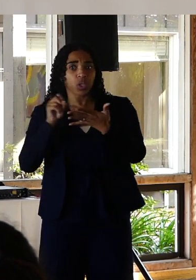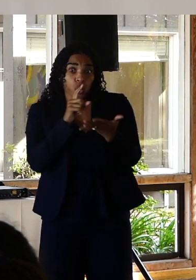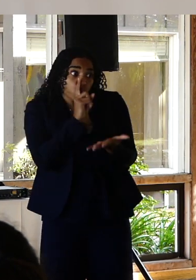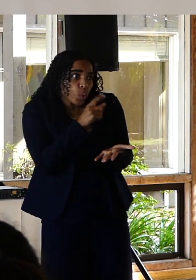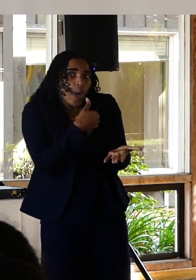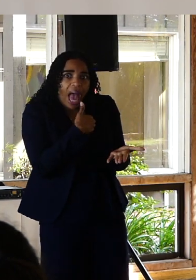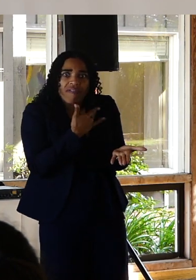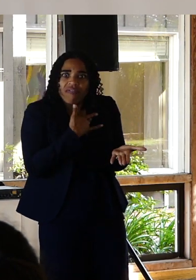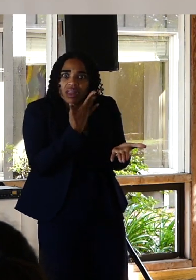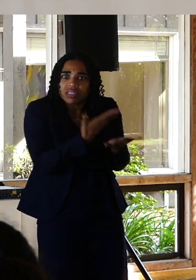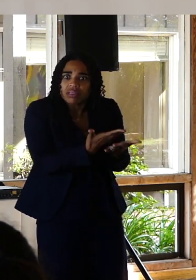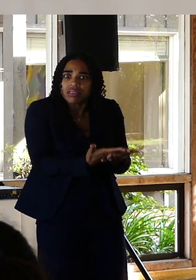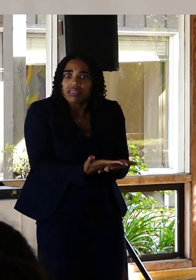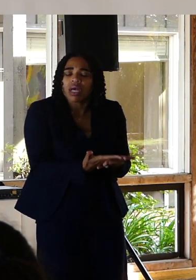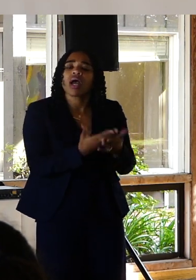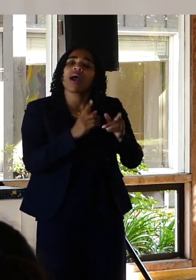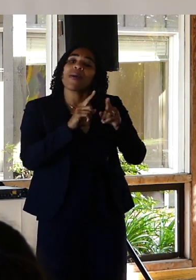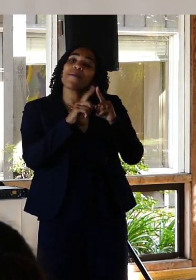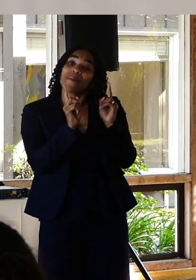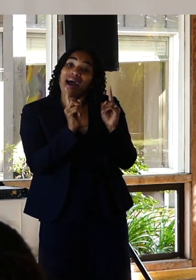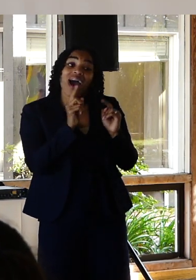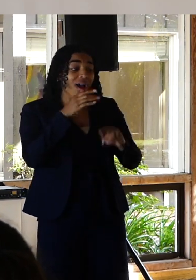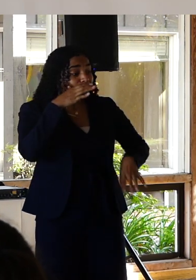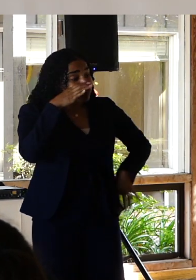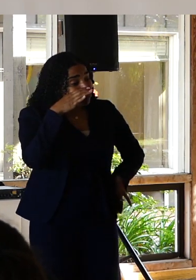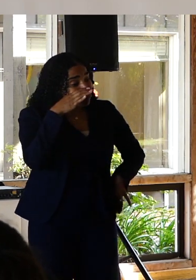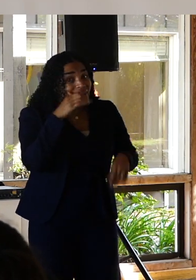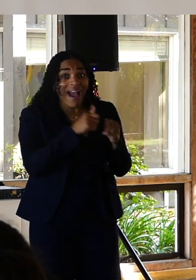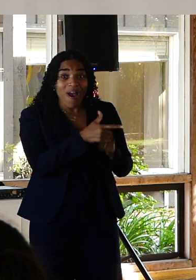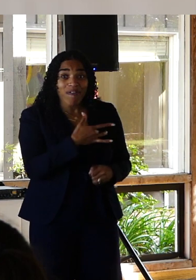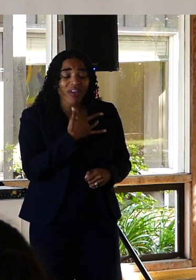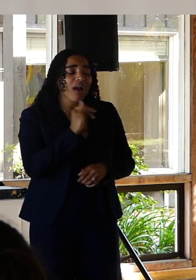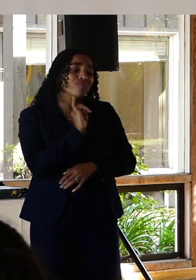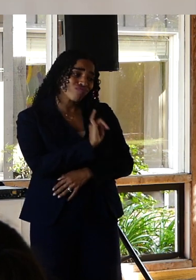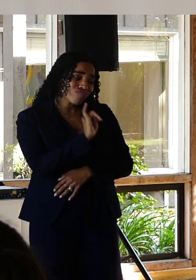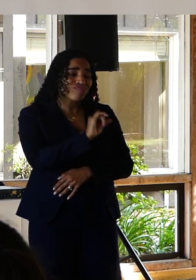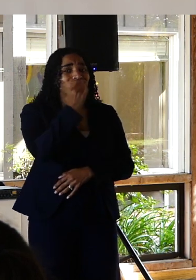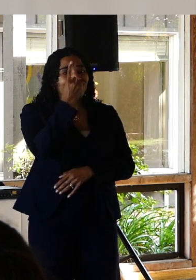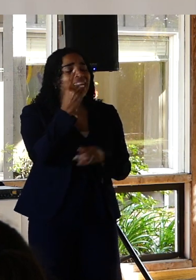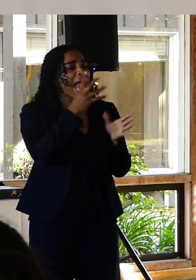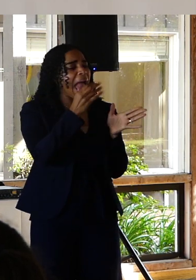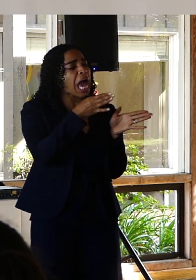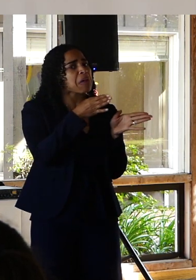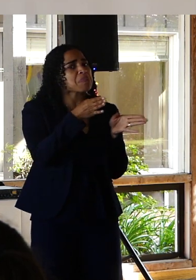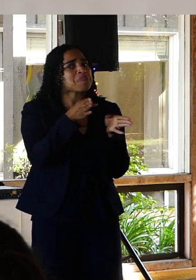is true but we're affirming another way that they feel. And we're redirecting.